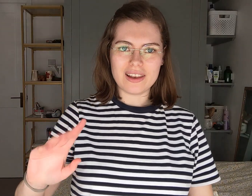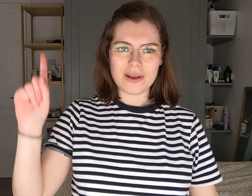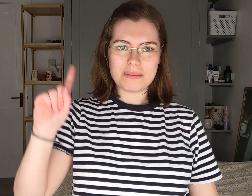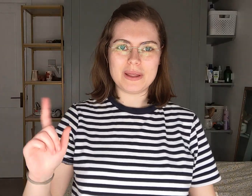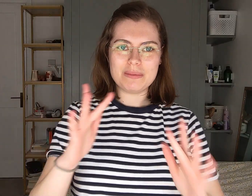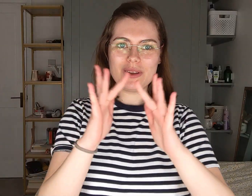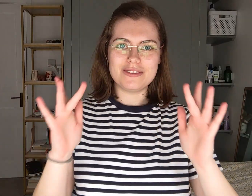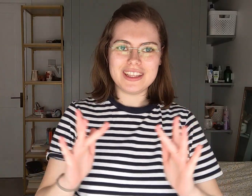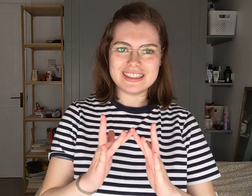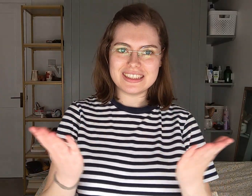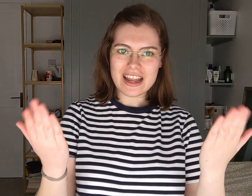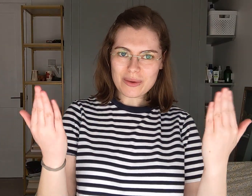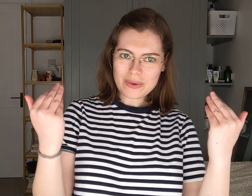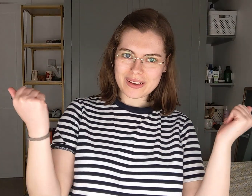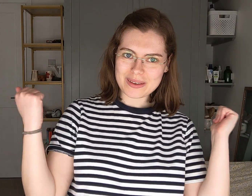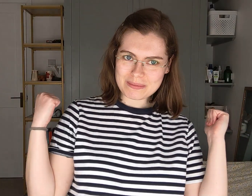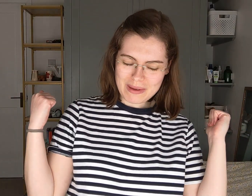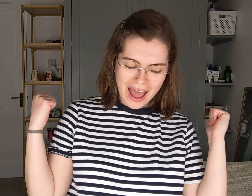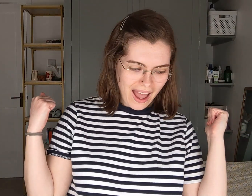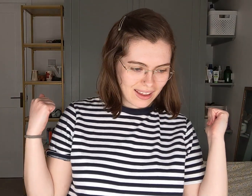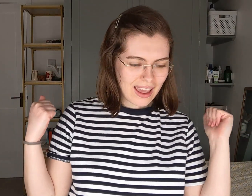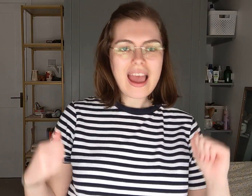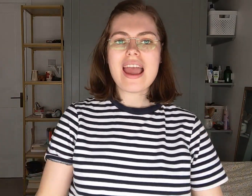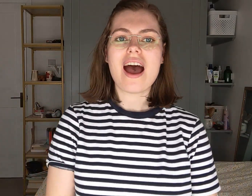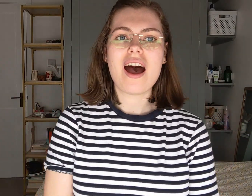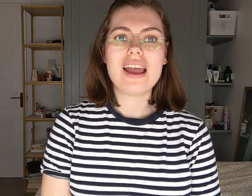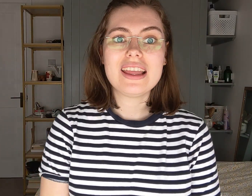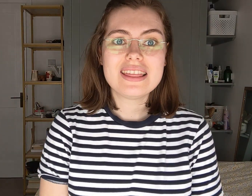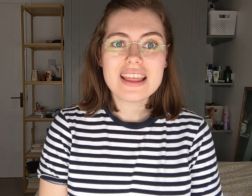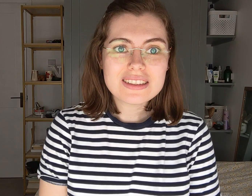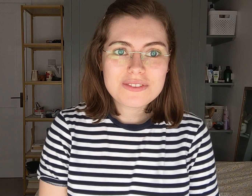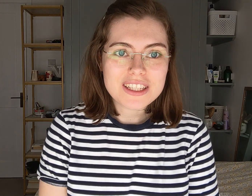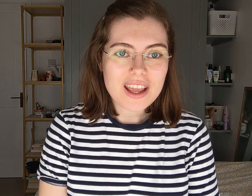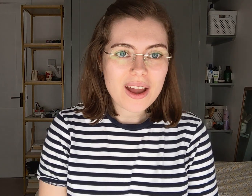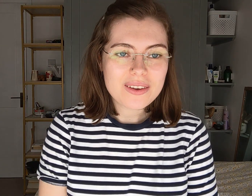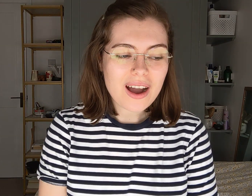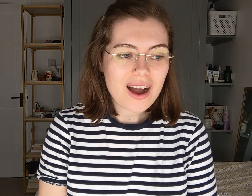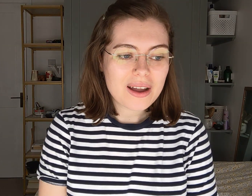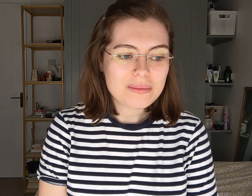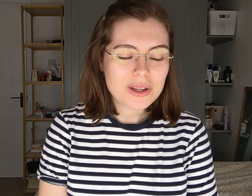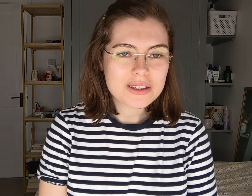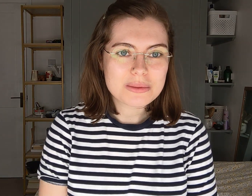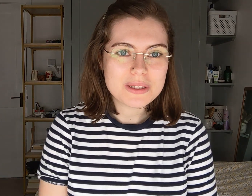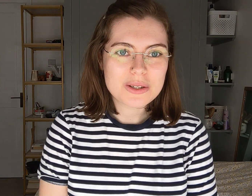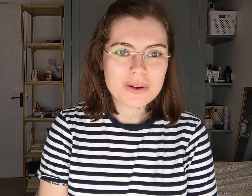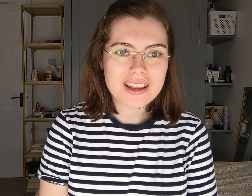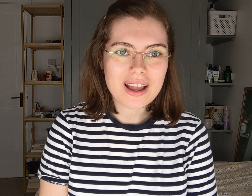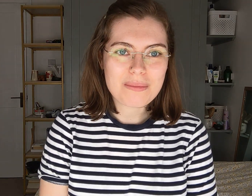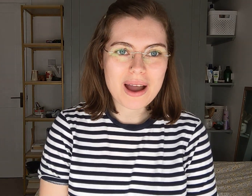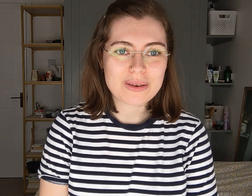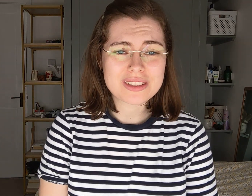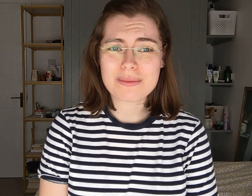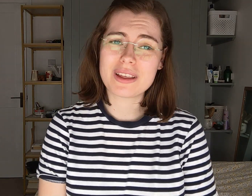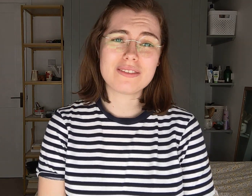Hello people of the Internet, welcome back In this video I'm going to be talking about something